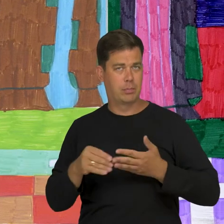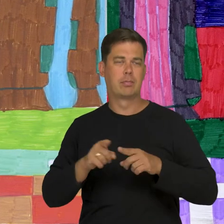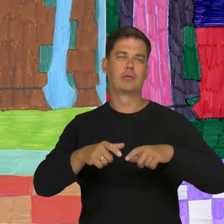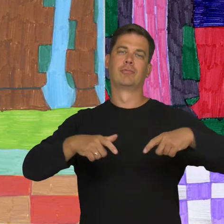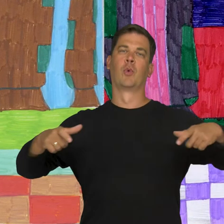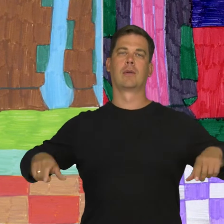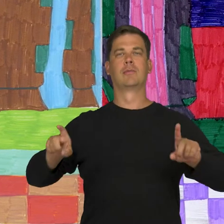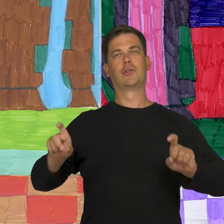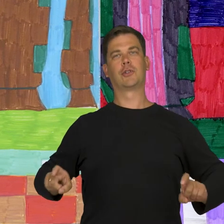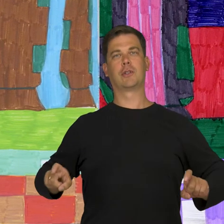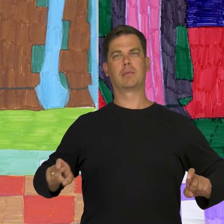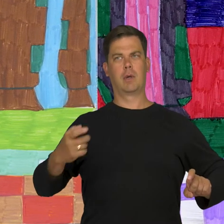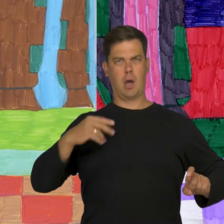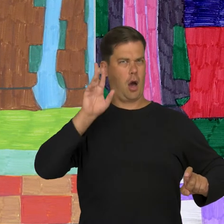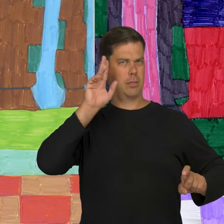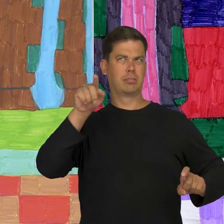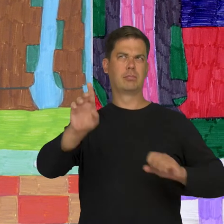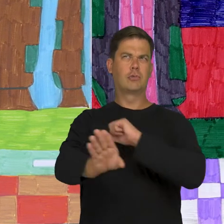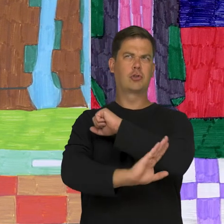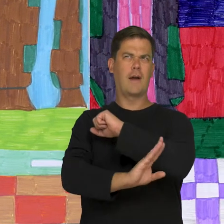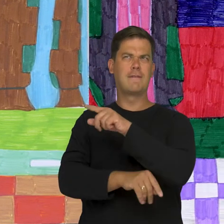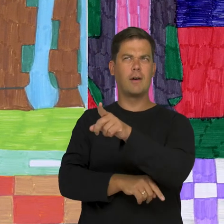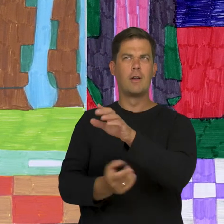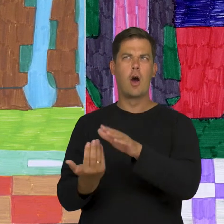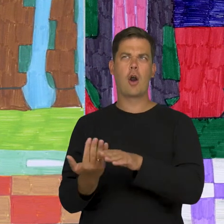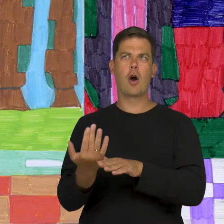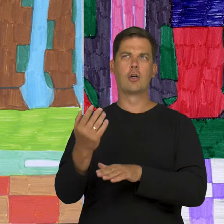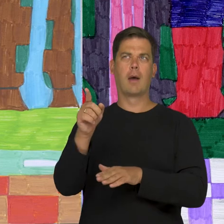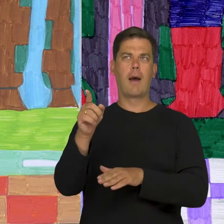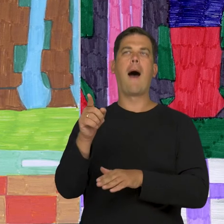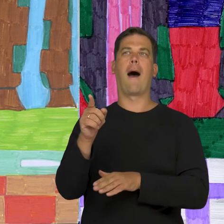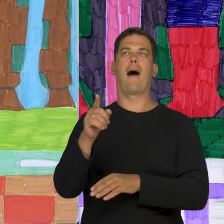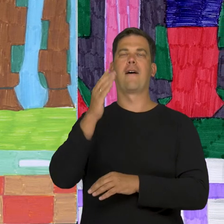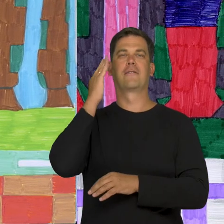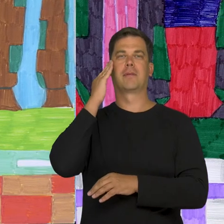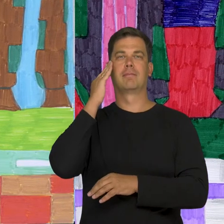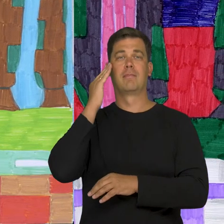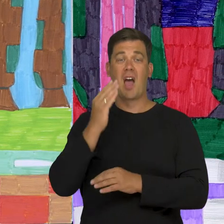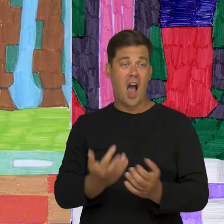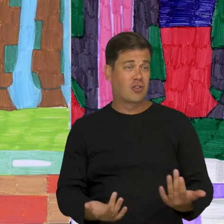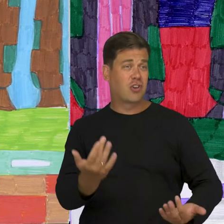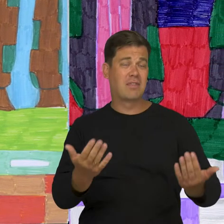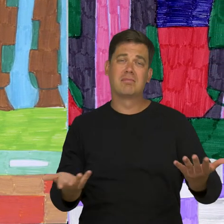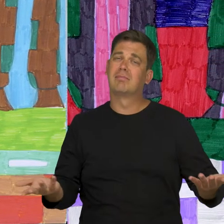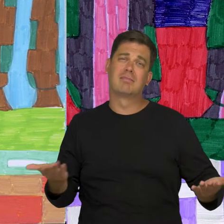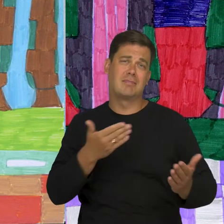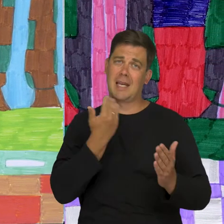I was sitting on the wall and we recognized trees, which grow outside but there aren't any small bushes in the atlas.